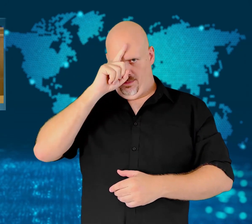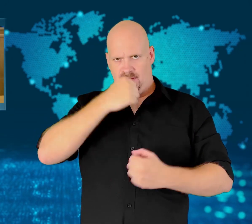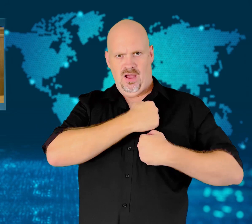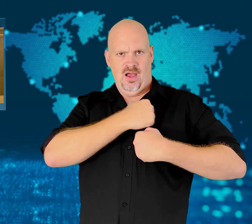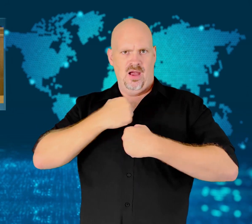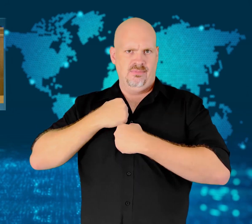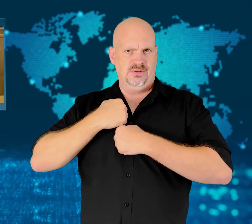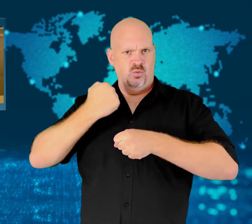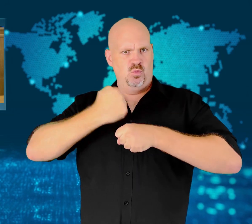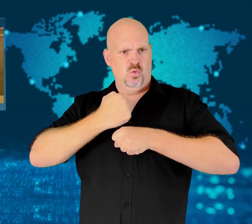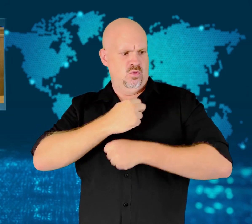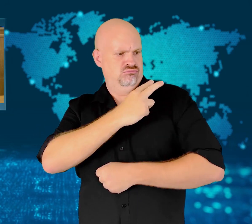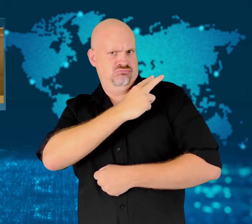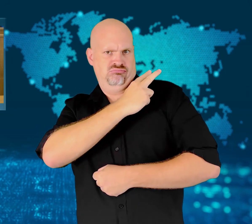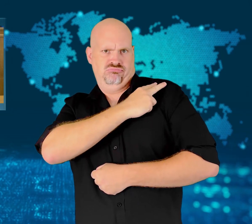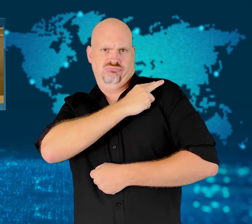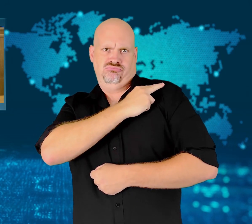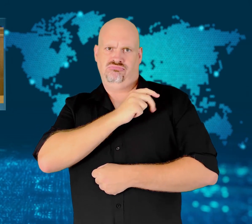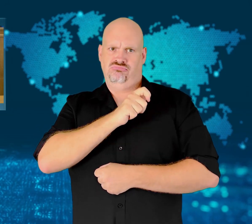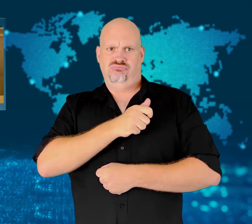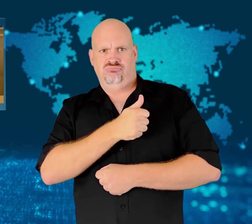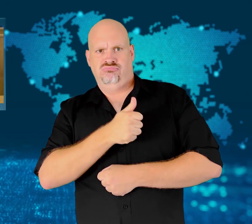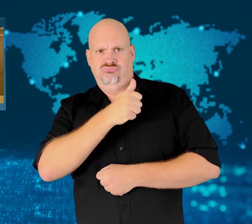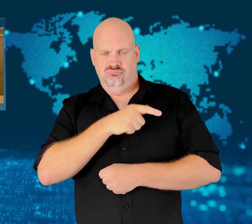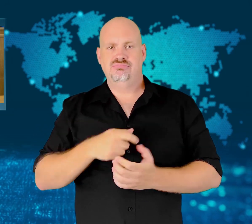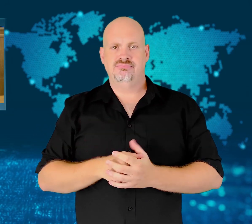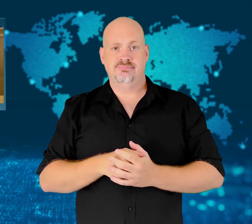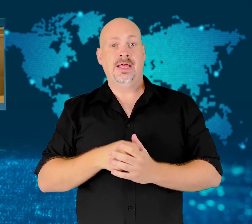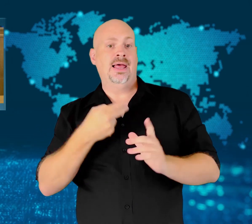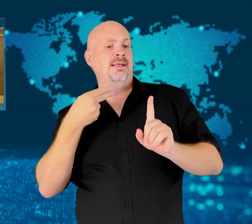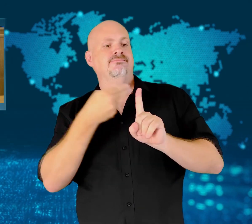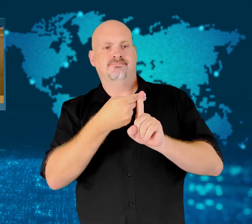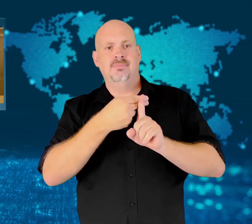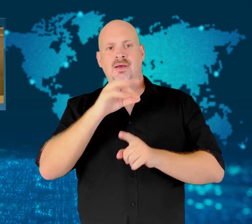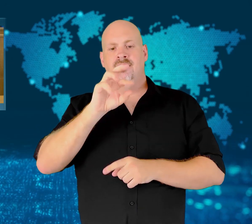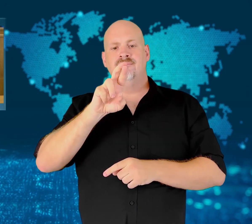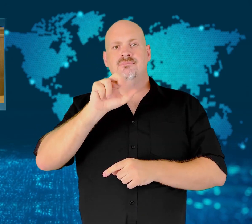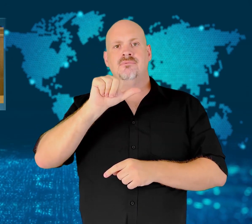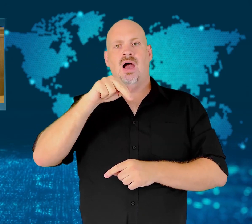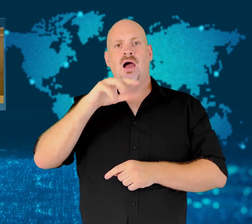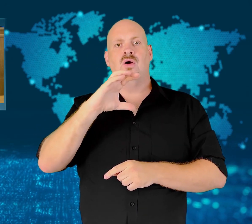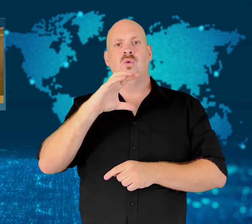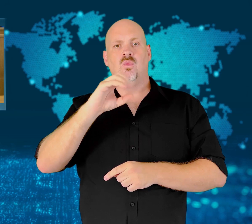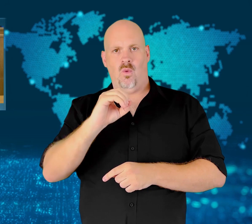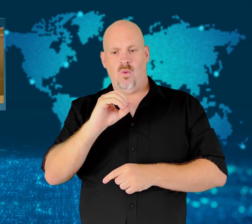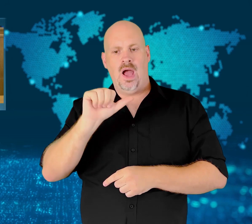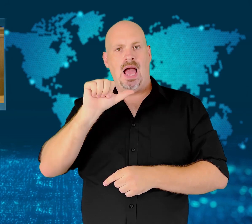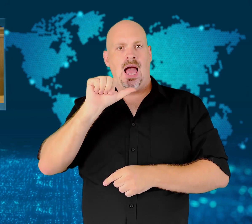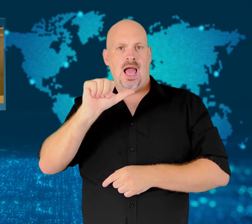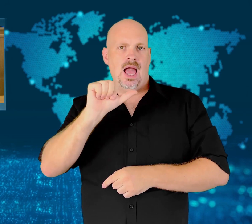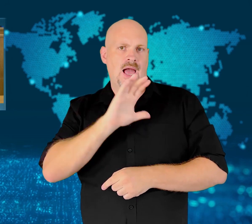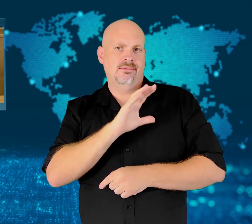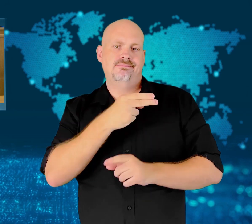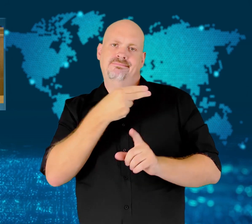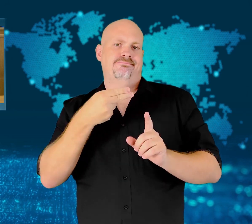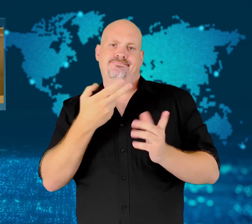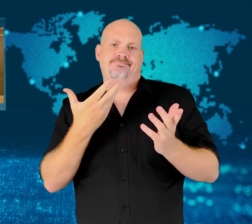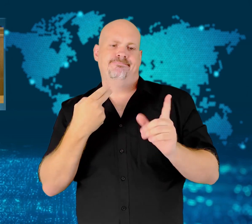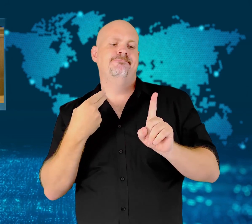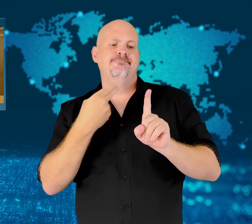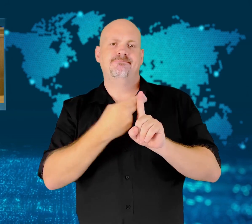former German army officer identified as a First Lieutenant.